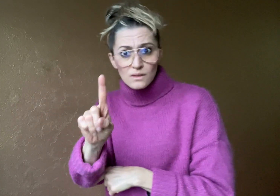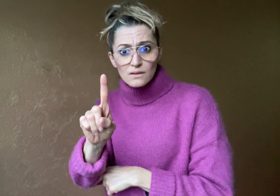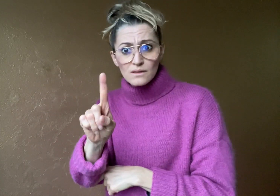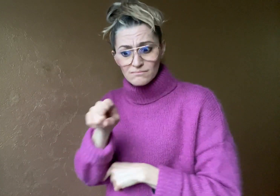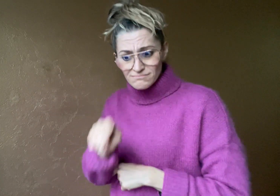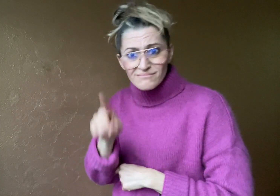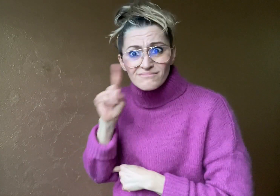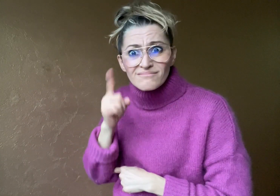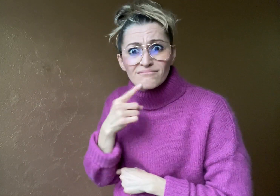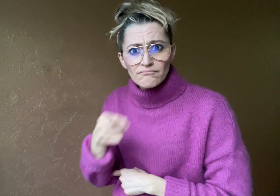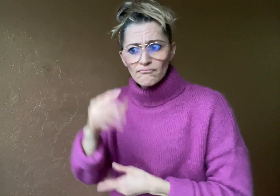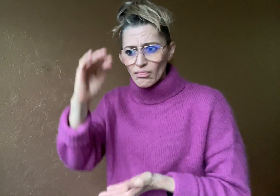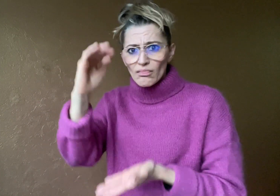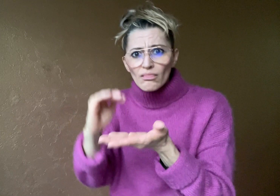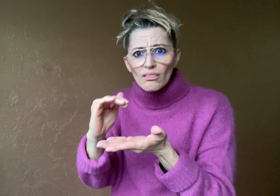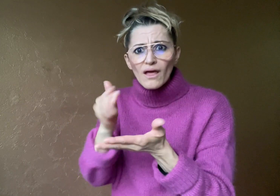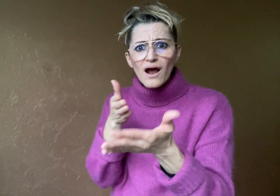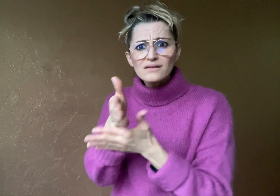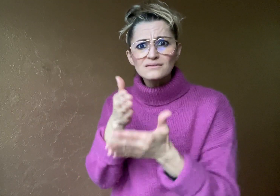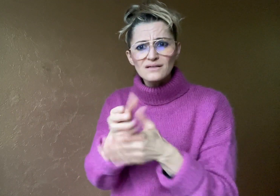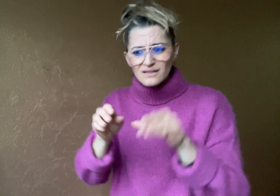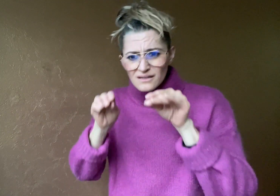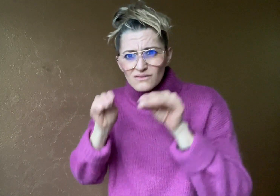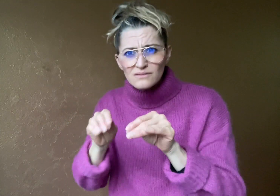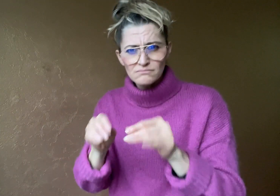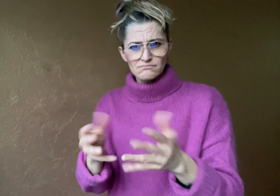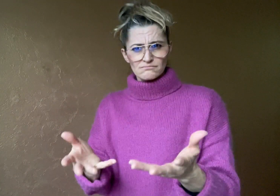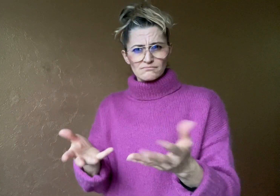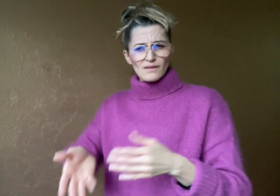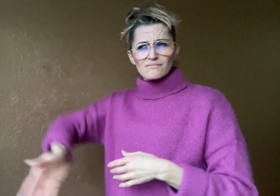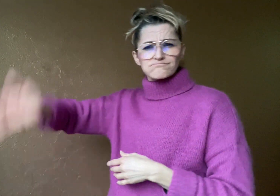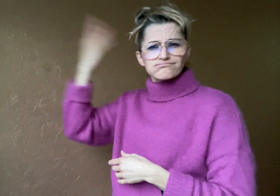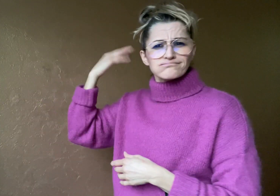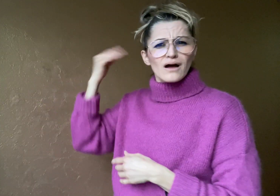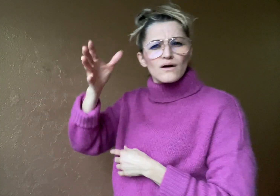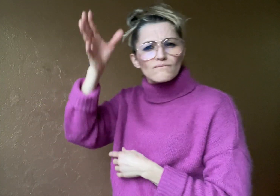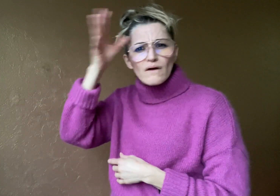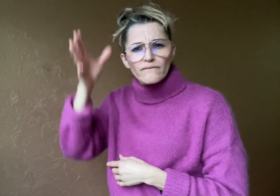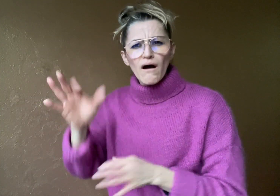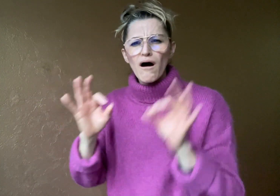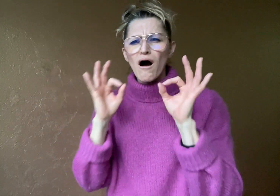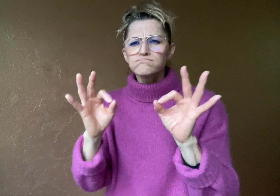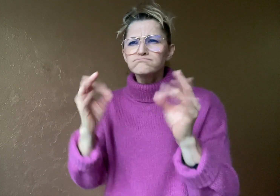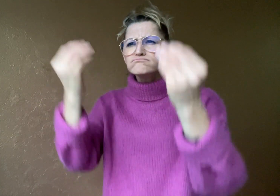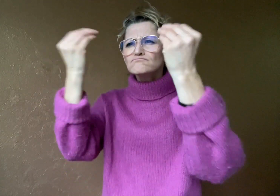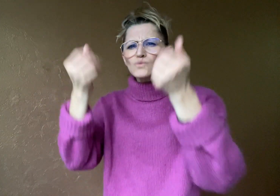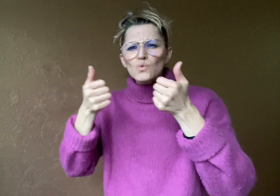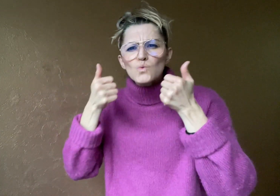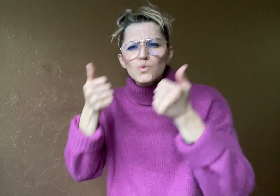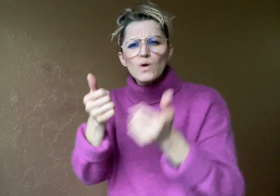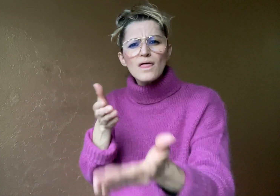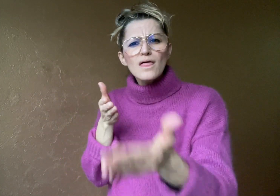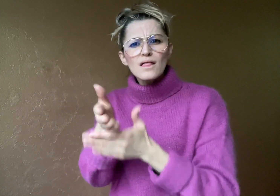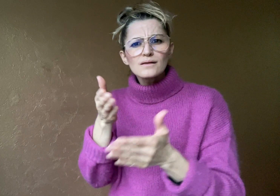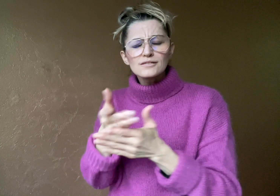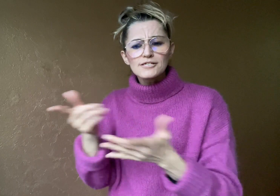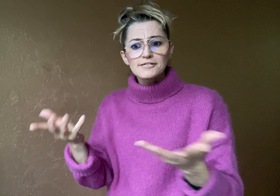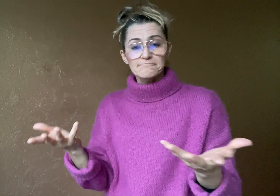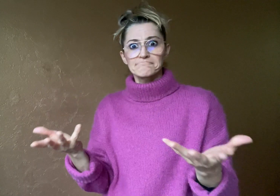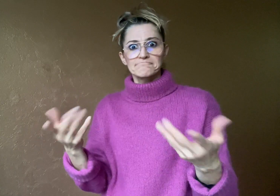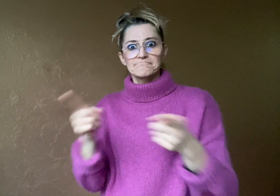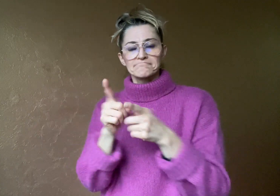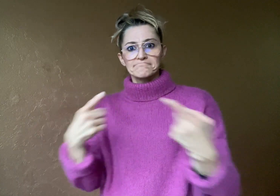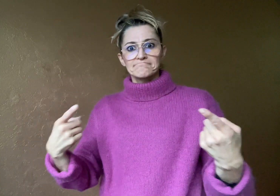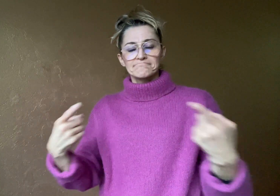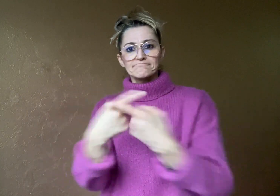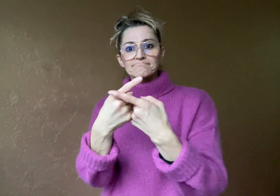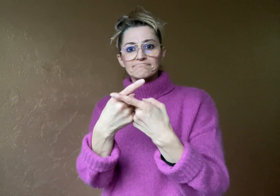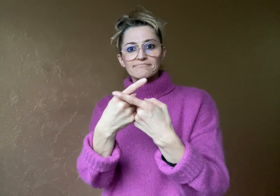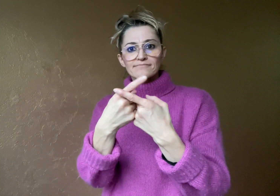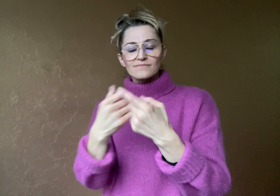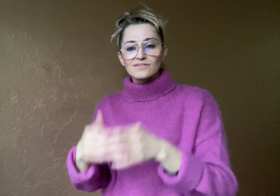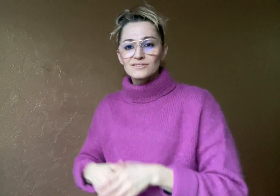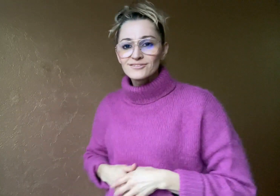so ironically, he had more access to education than Calum did in 2021.